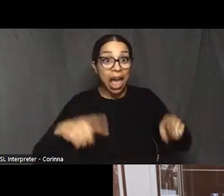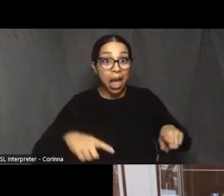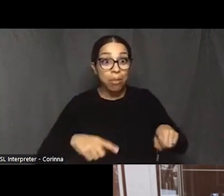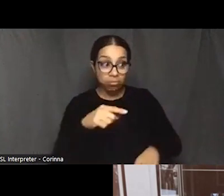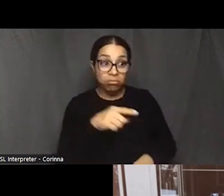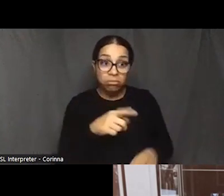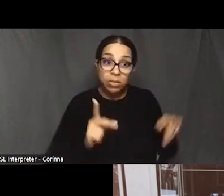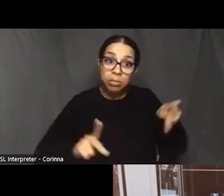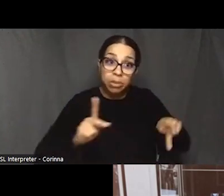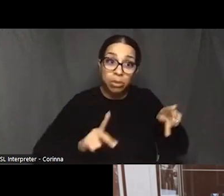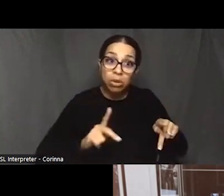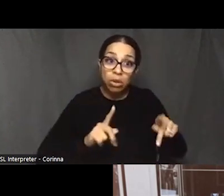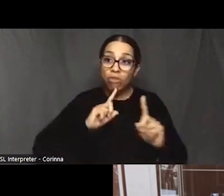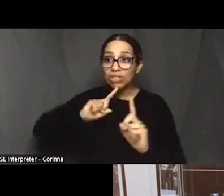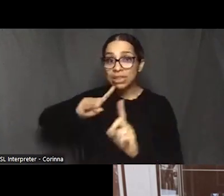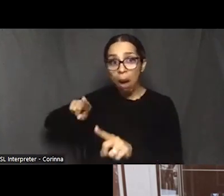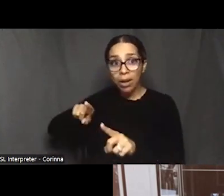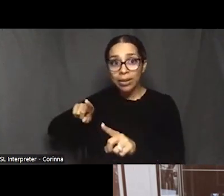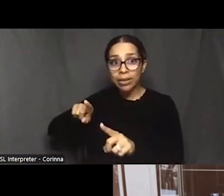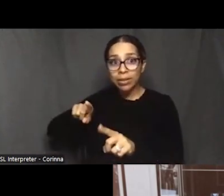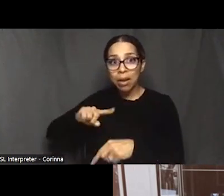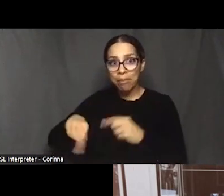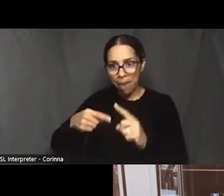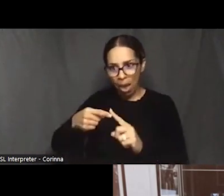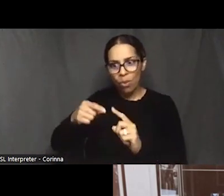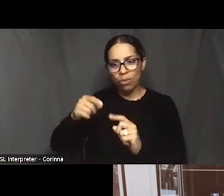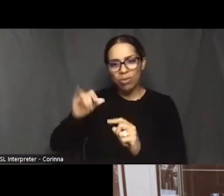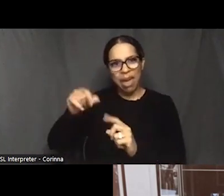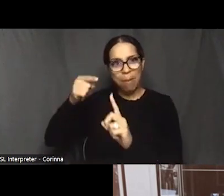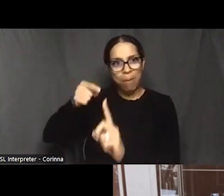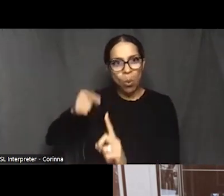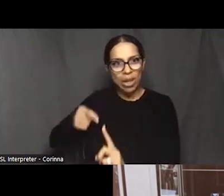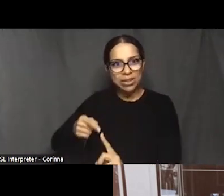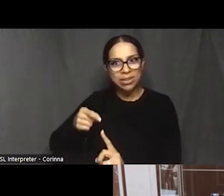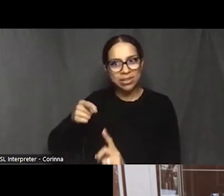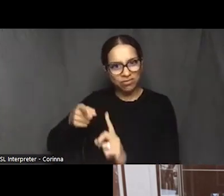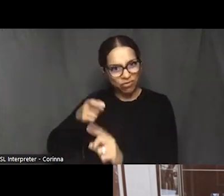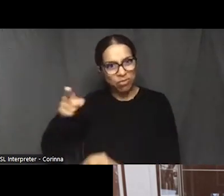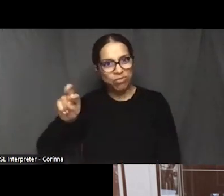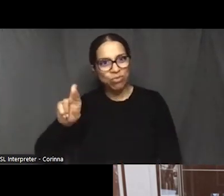to directly to the points that Randy made.